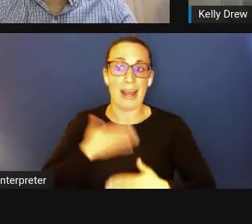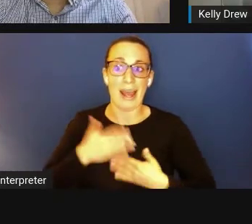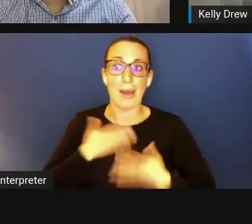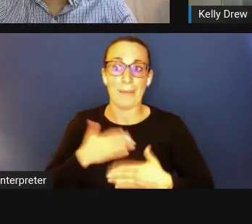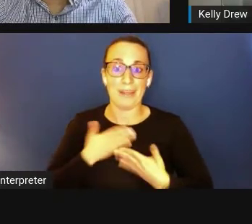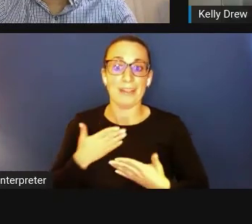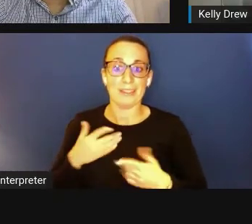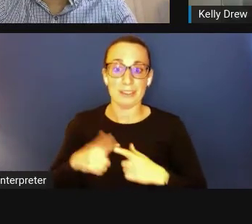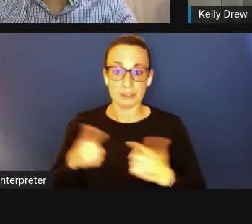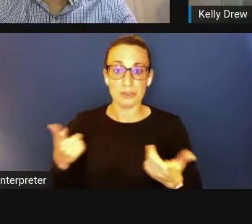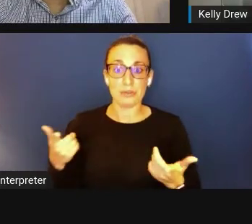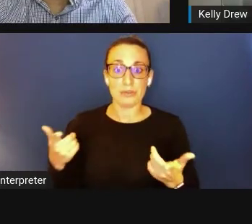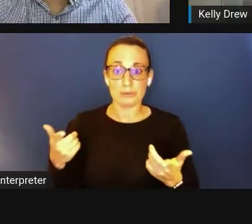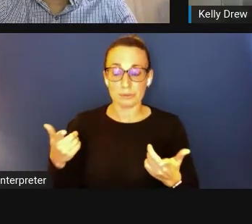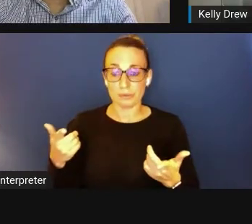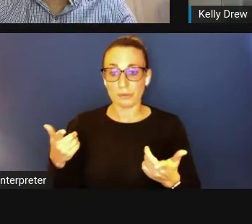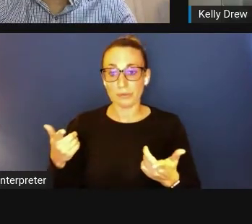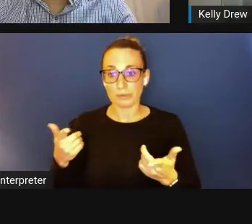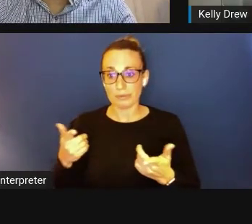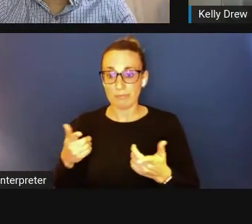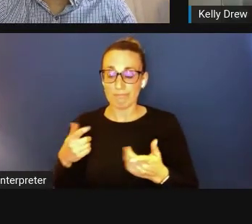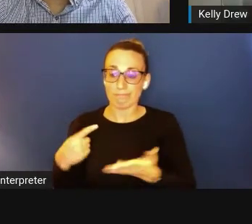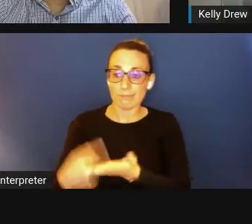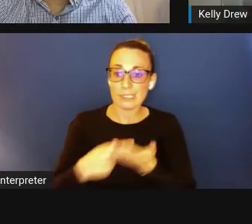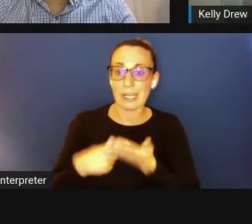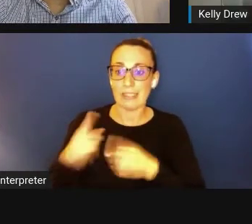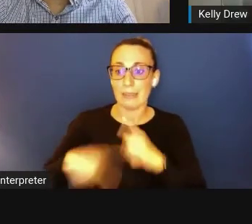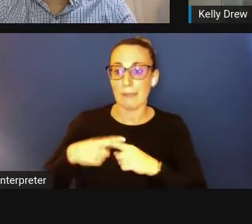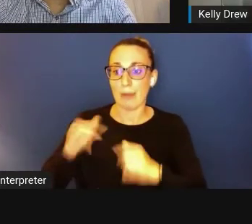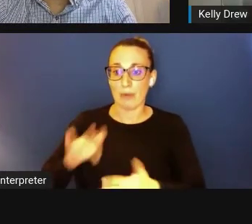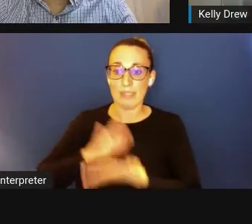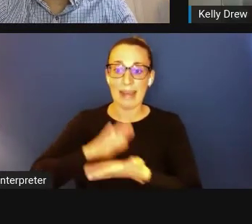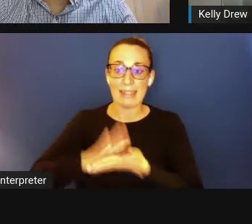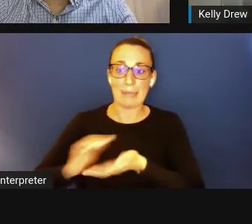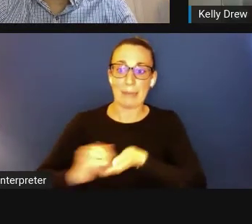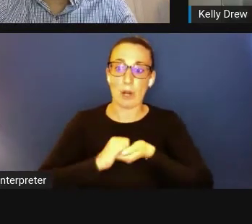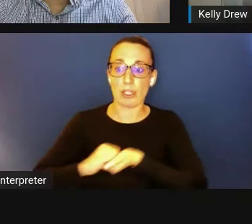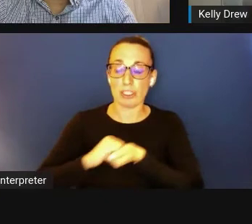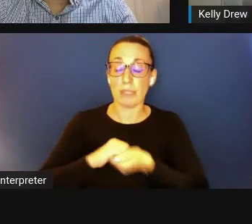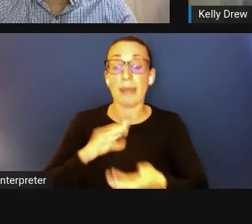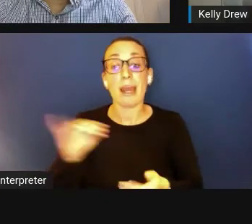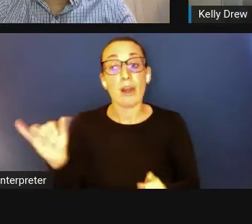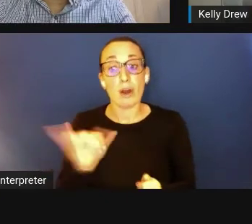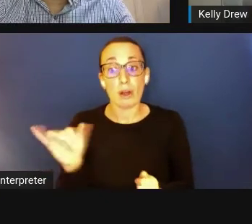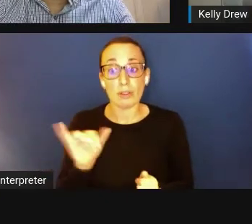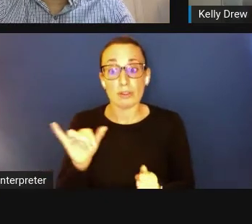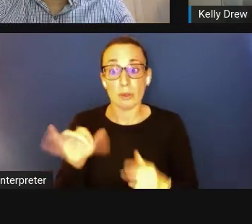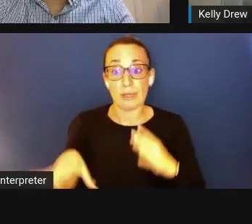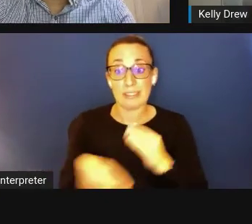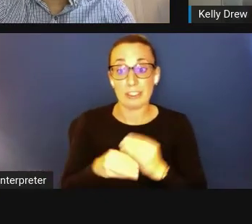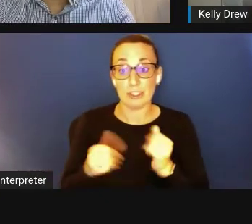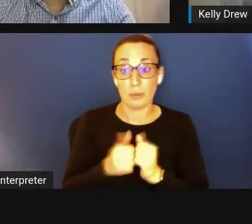to talk through opportunities in academic partnership. But I would also say in addition to the Technology Transfer Office,